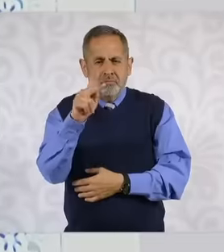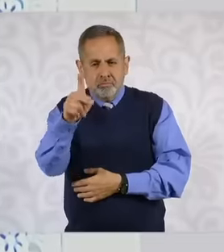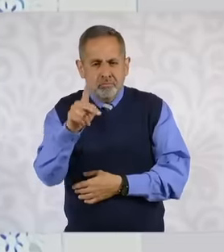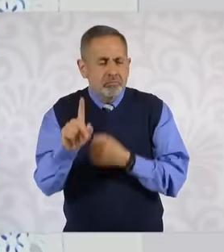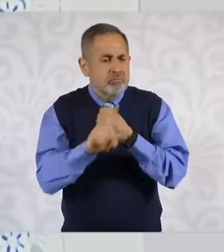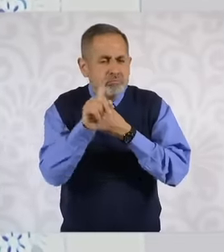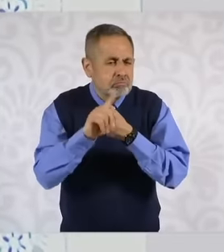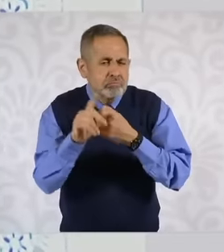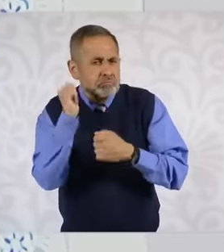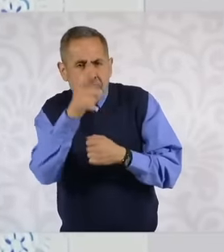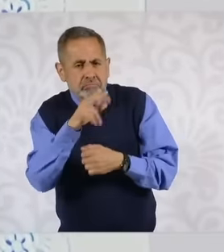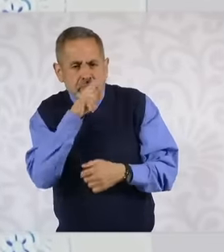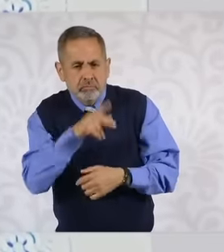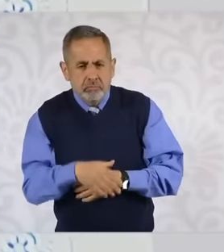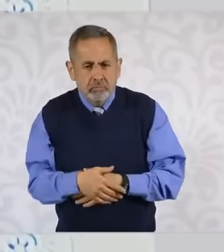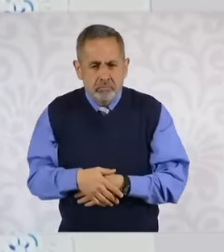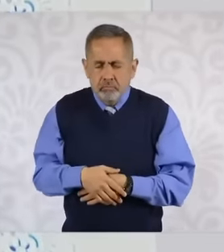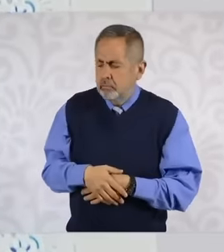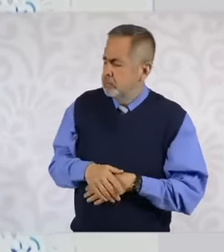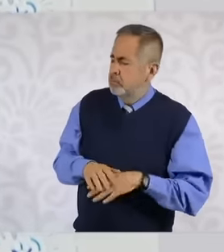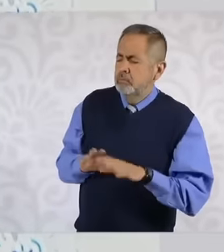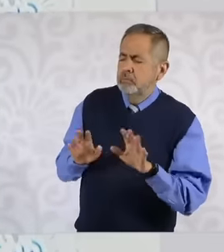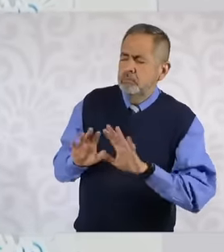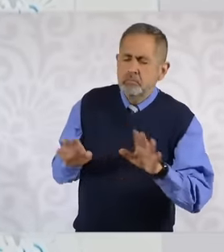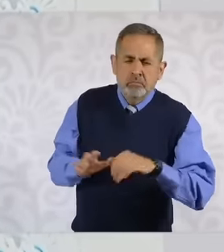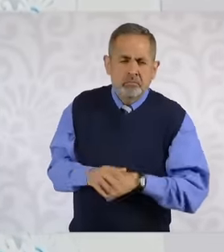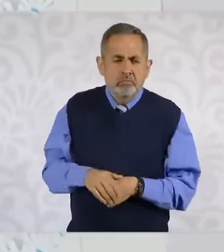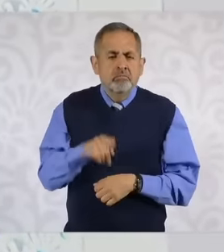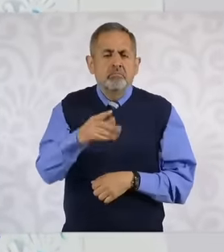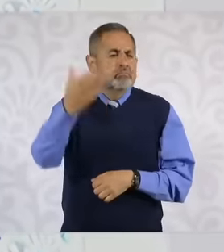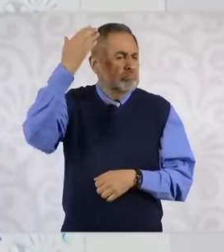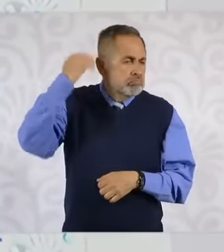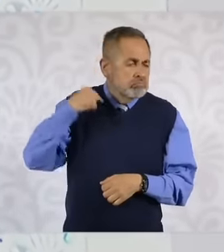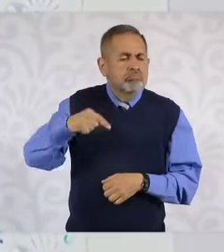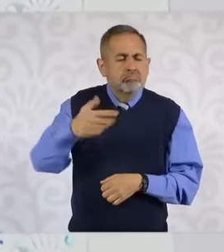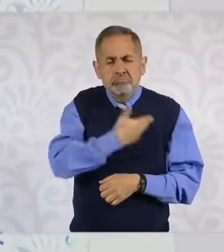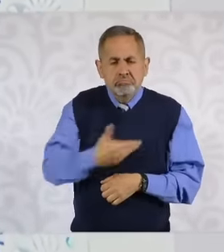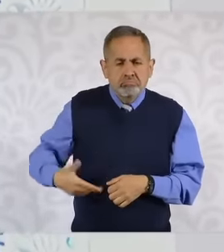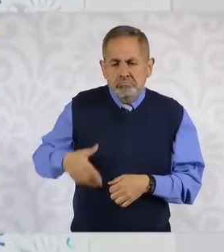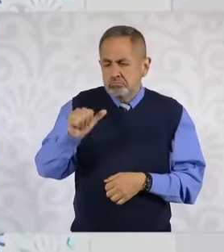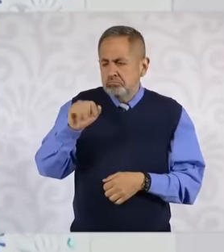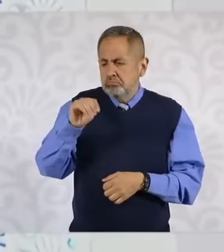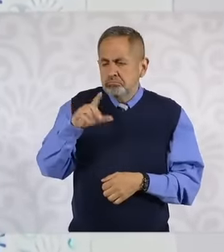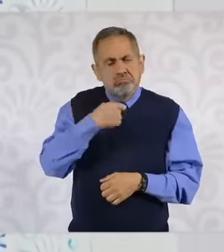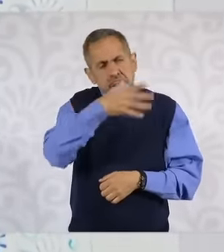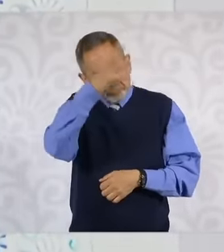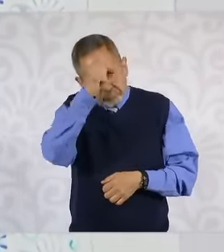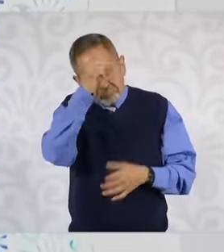he has positions and with President López Obrador there was agreement on many issues and that is how it will be